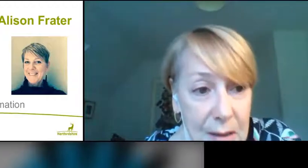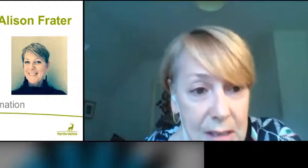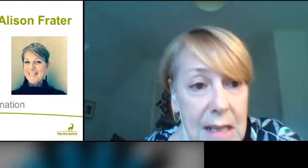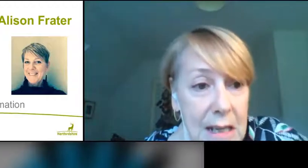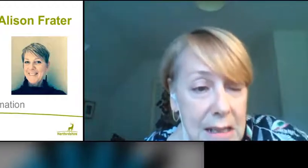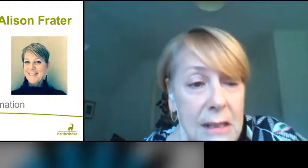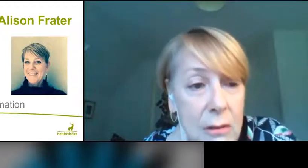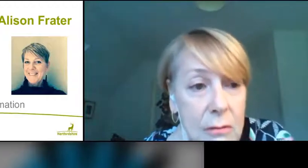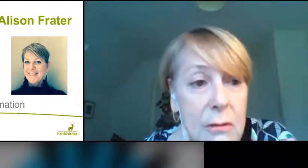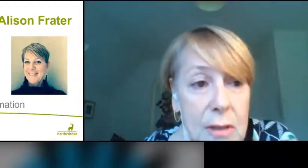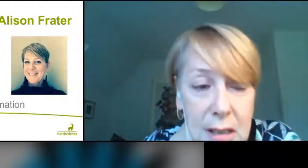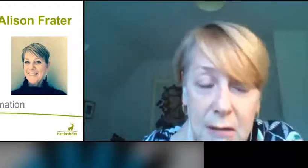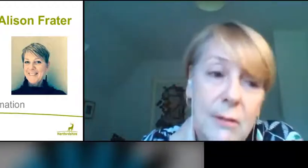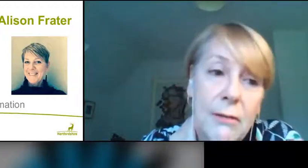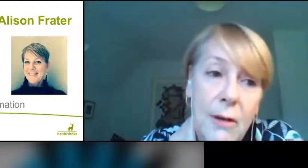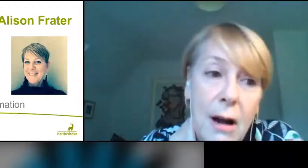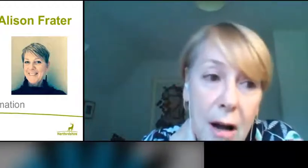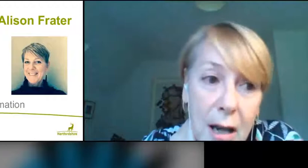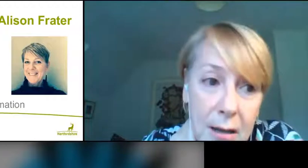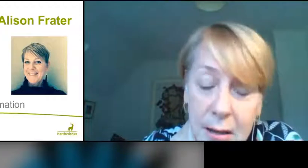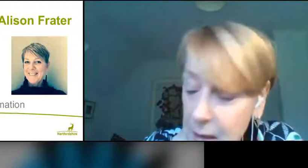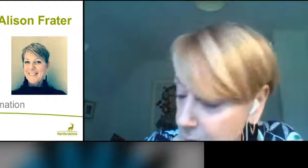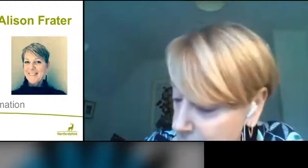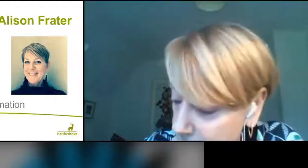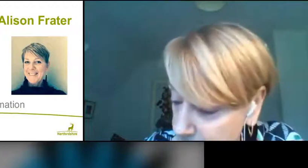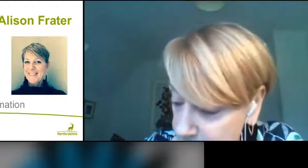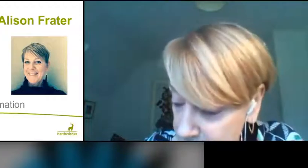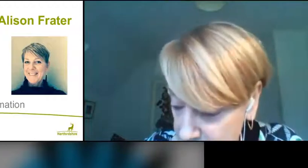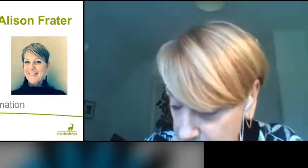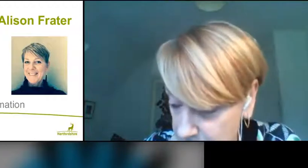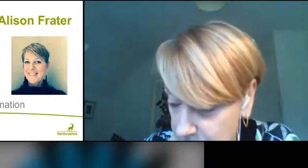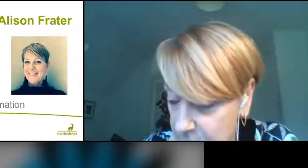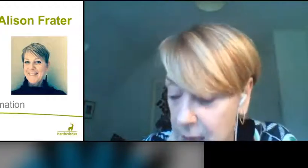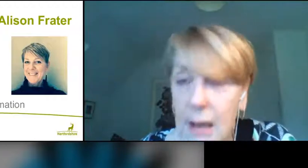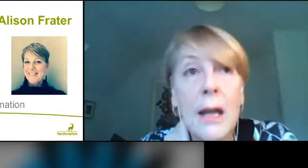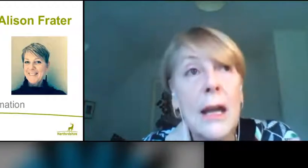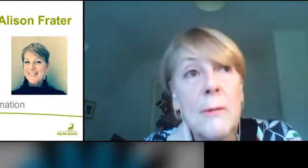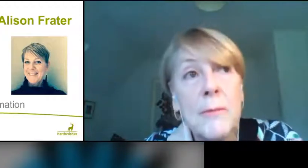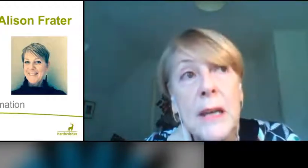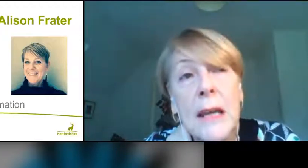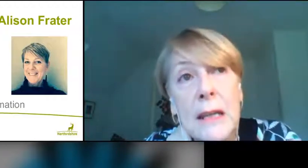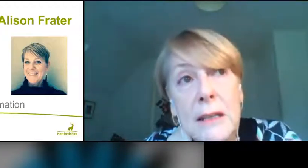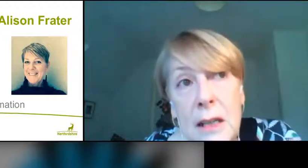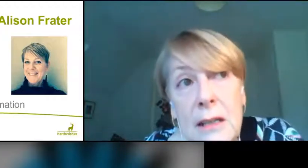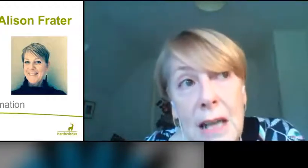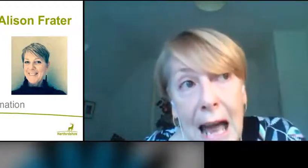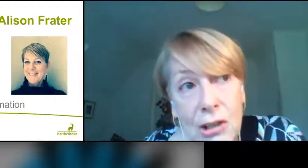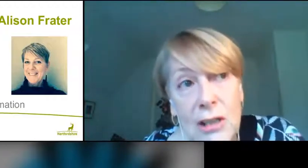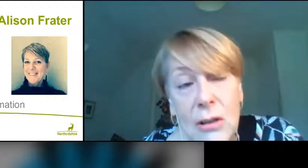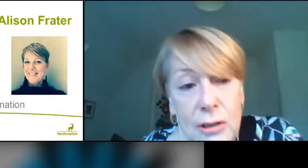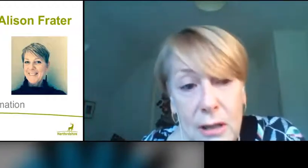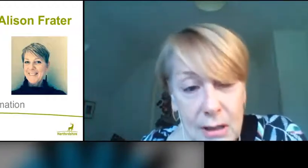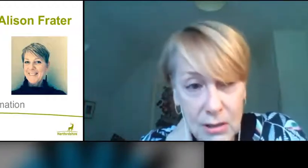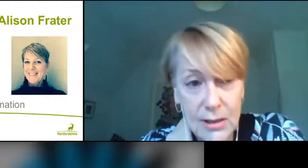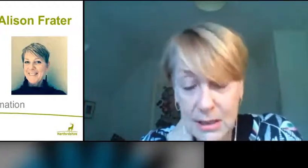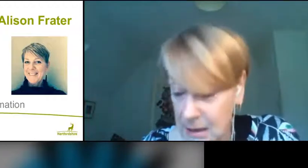70, 80 - you see a far higher death rate. It does actually, also interestingly,